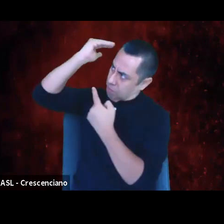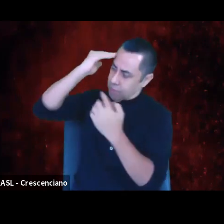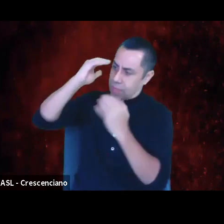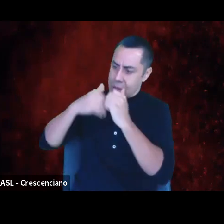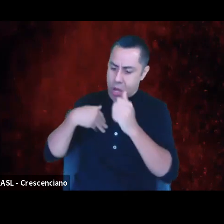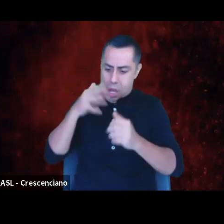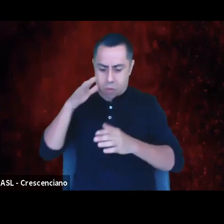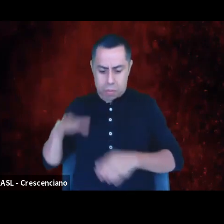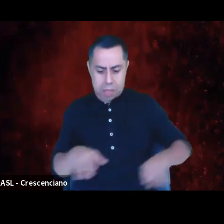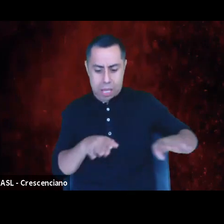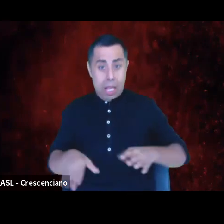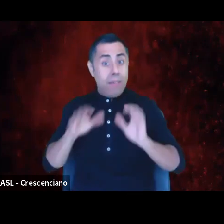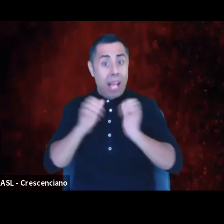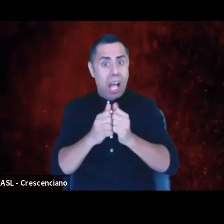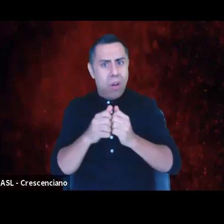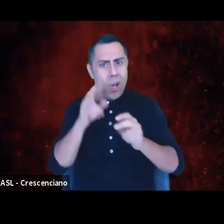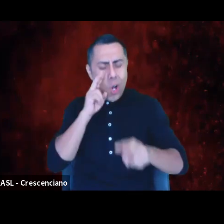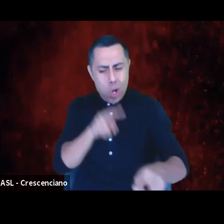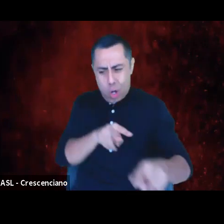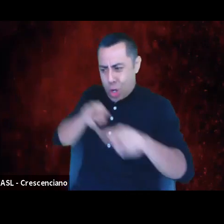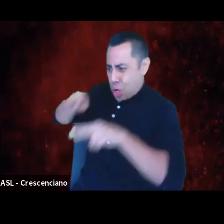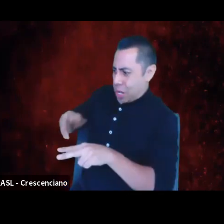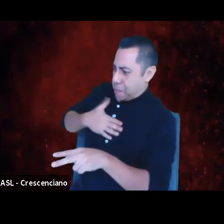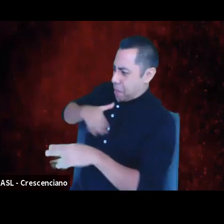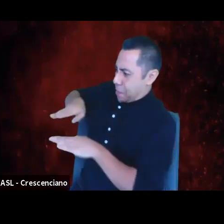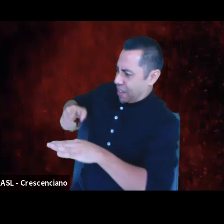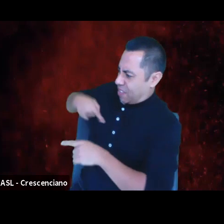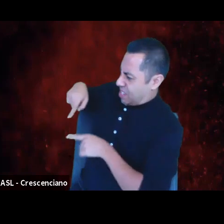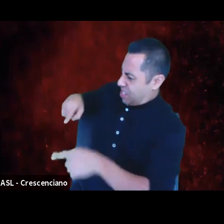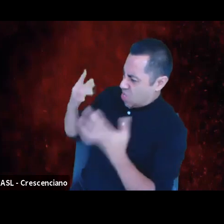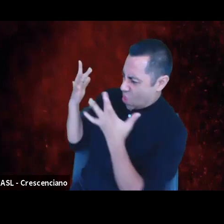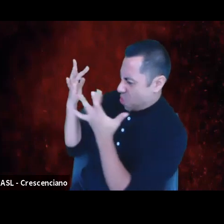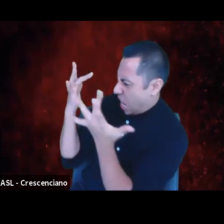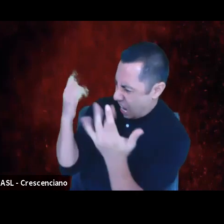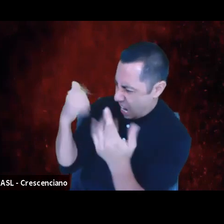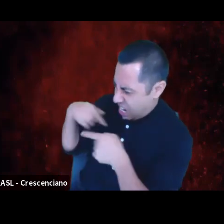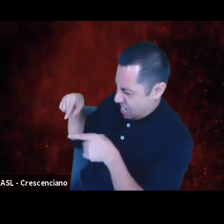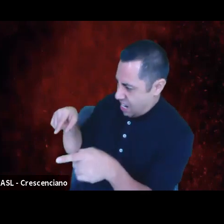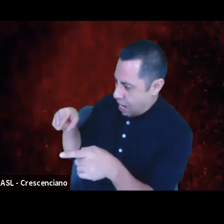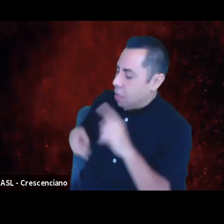that determine who we are, why we are. We do it because every human being